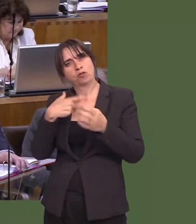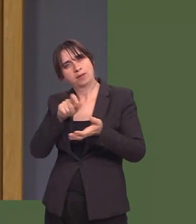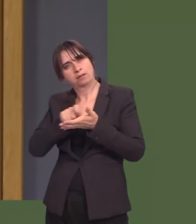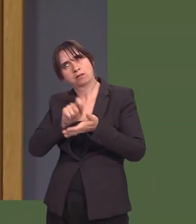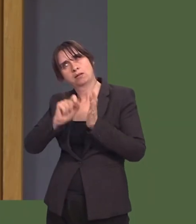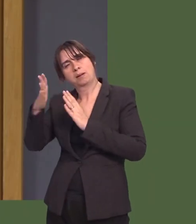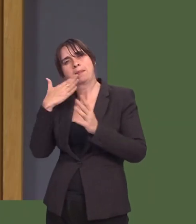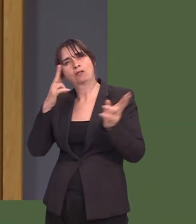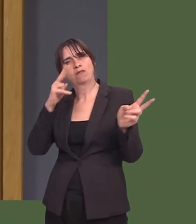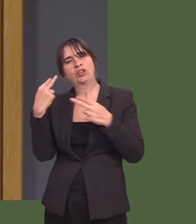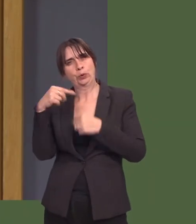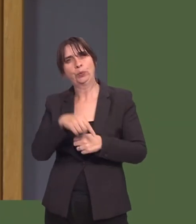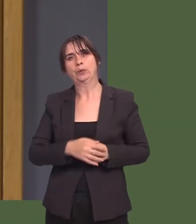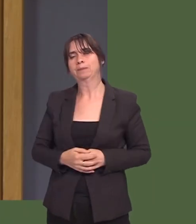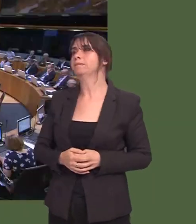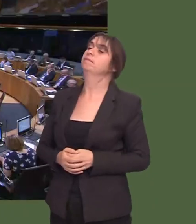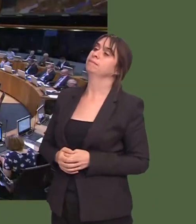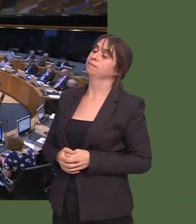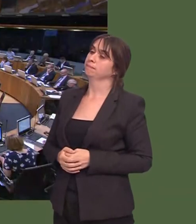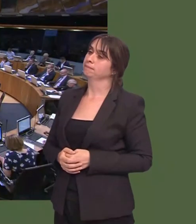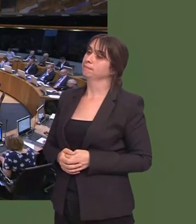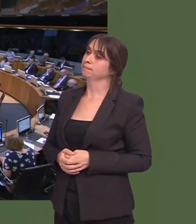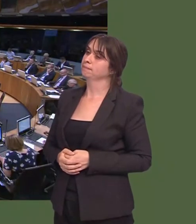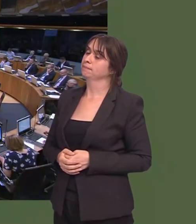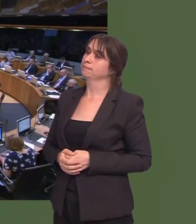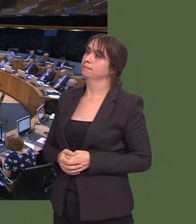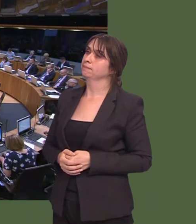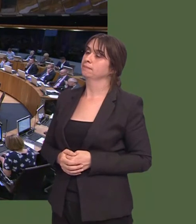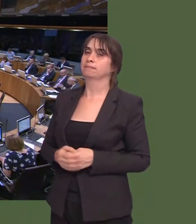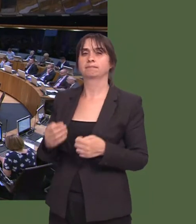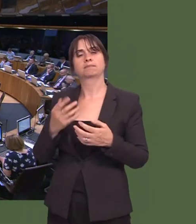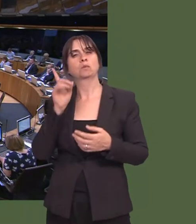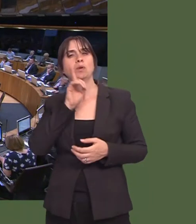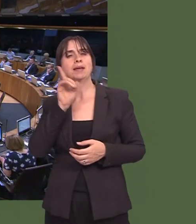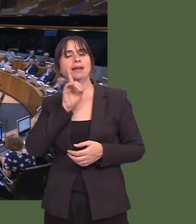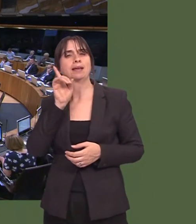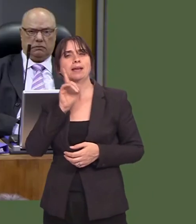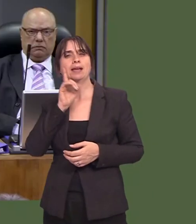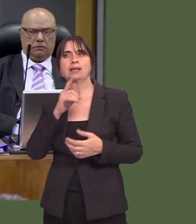David Melding: First Minister, many older women have a problem with mobilityóthey are